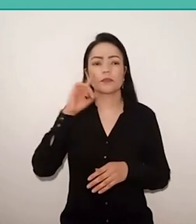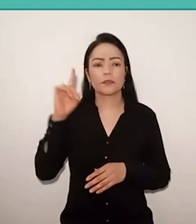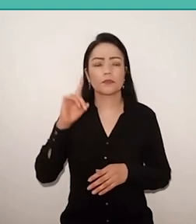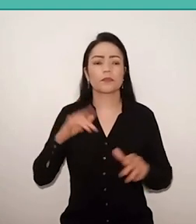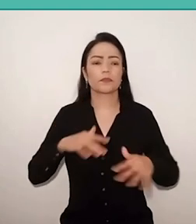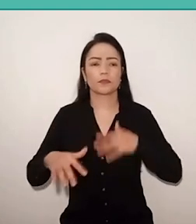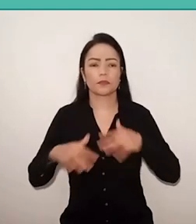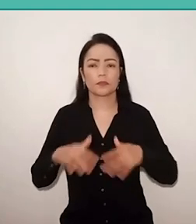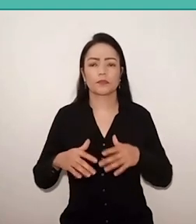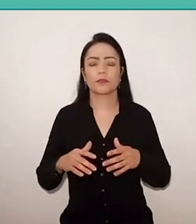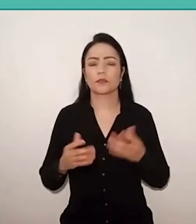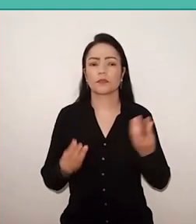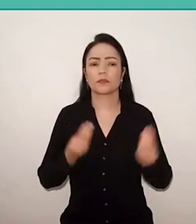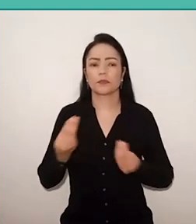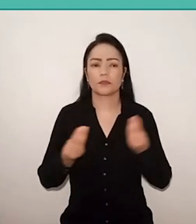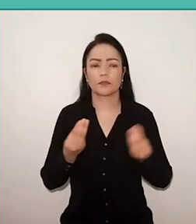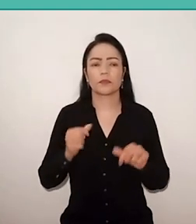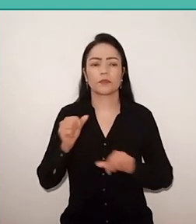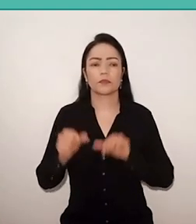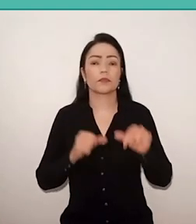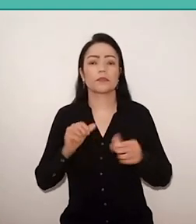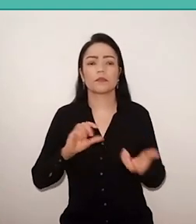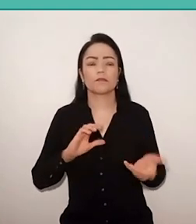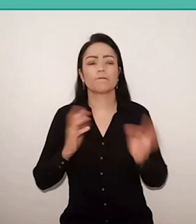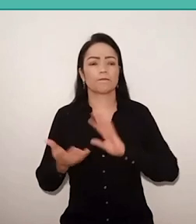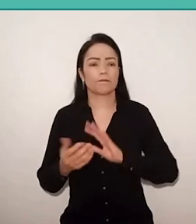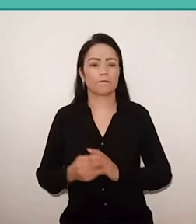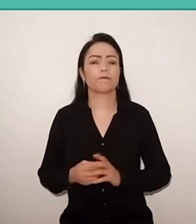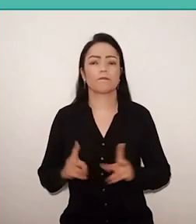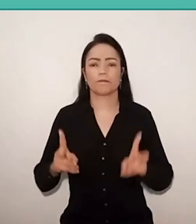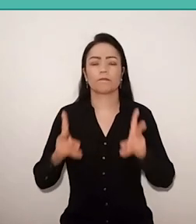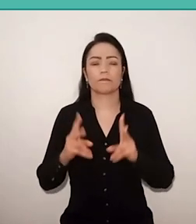and of permanent revolt. A quality education for everyone,